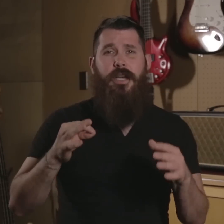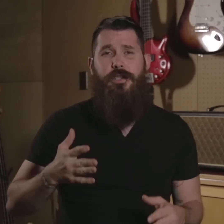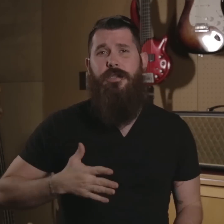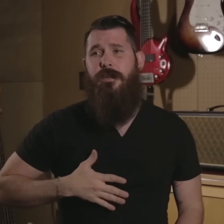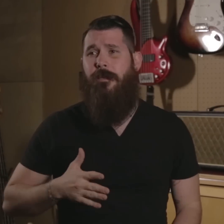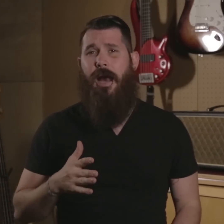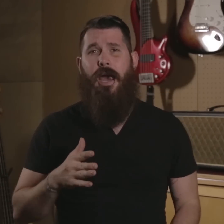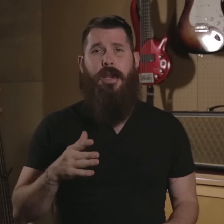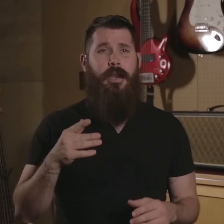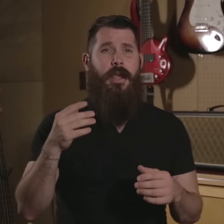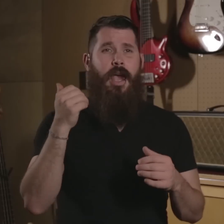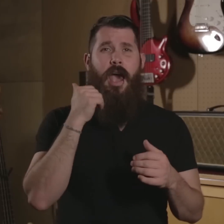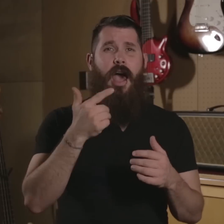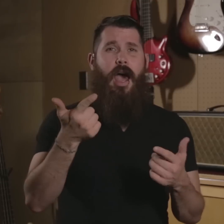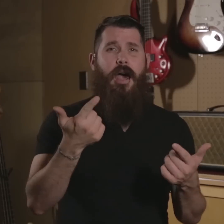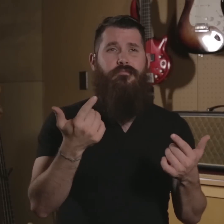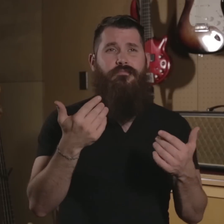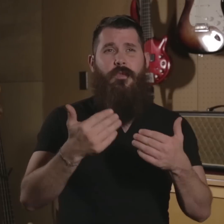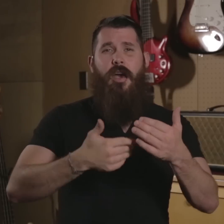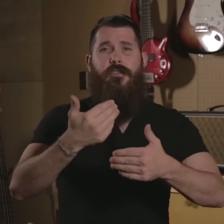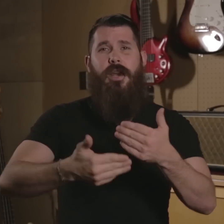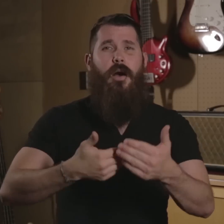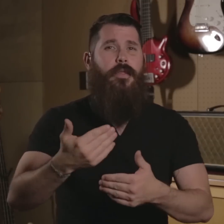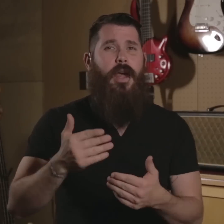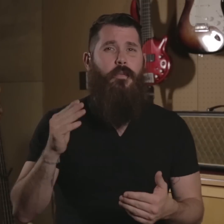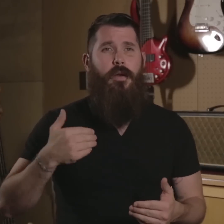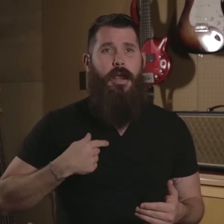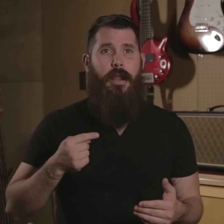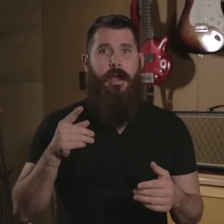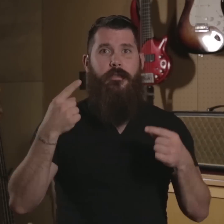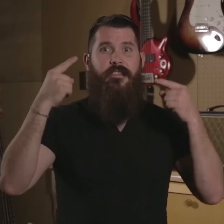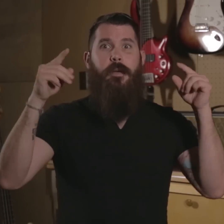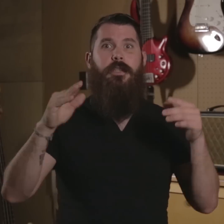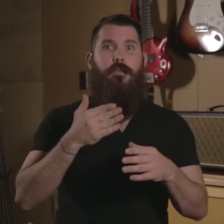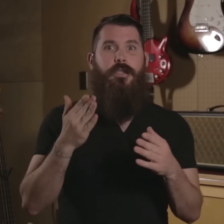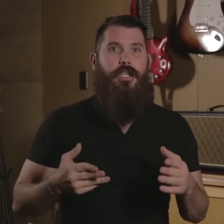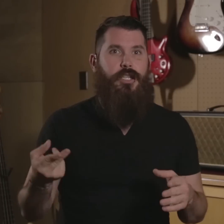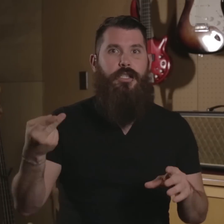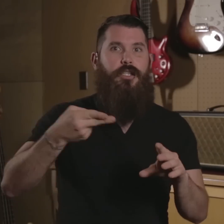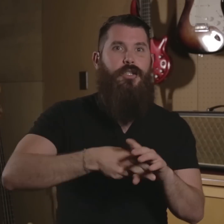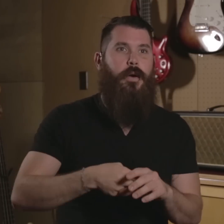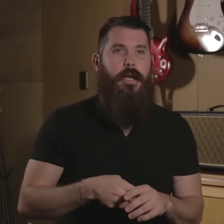teachers and mine. Every now and then we would get a famous musician to join in.